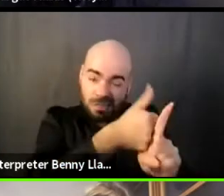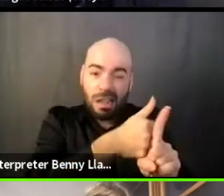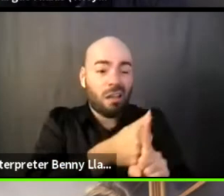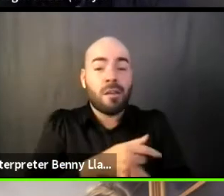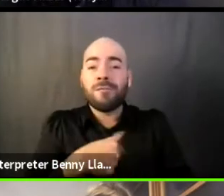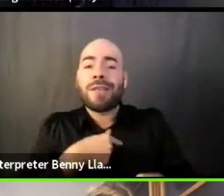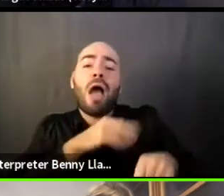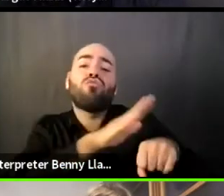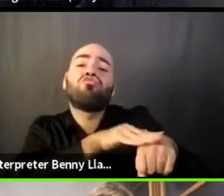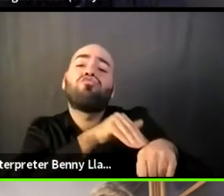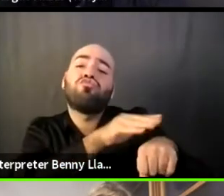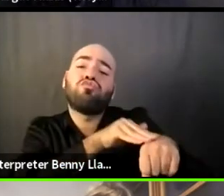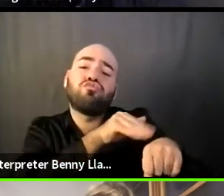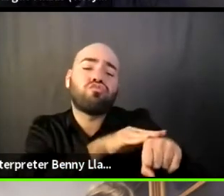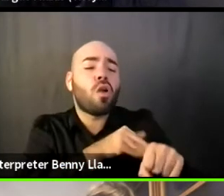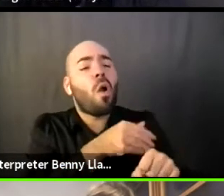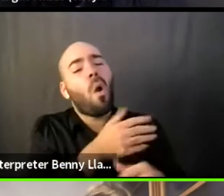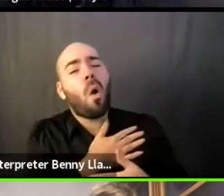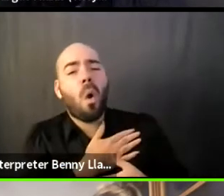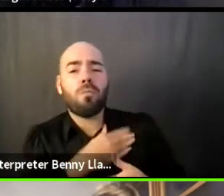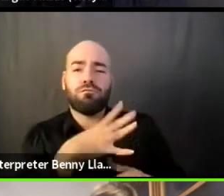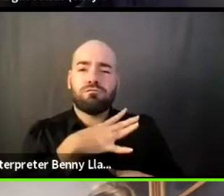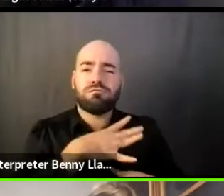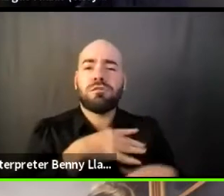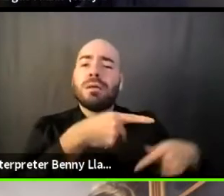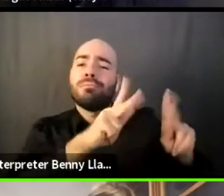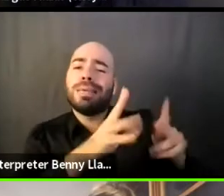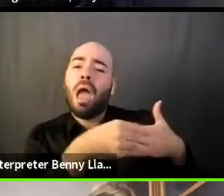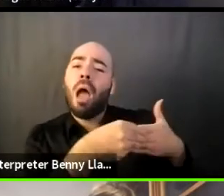to continue their way of thinking.